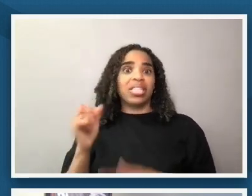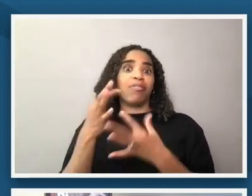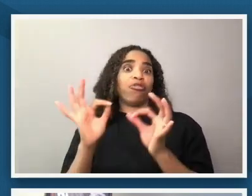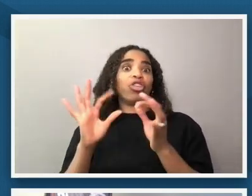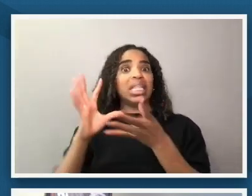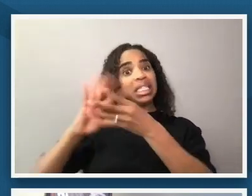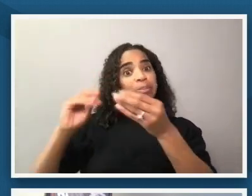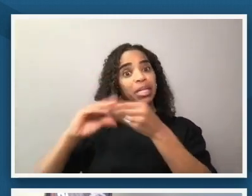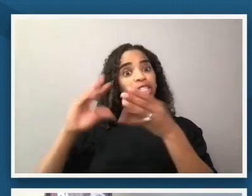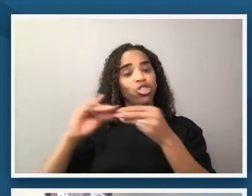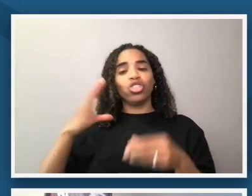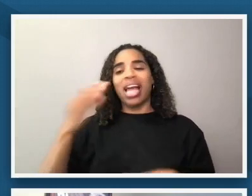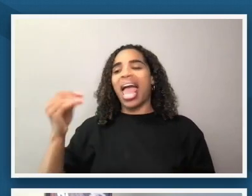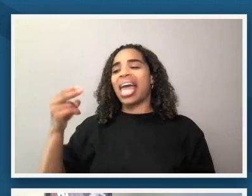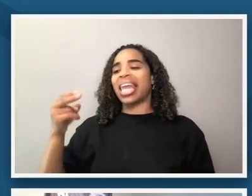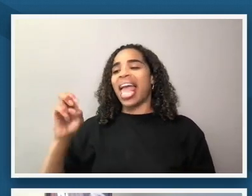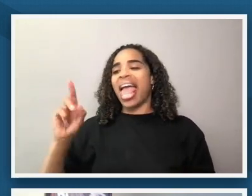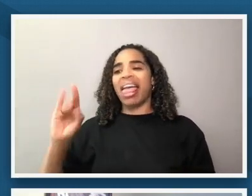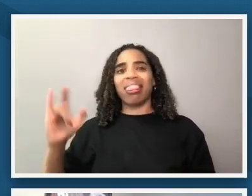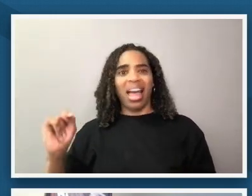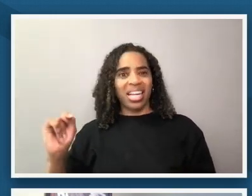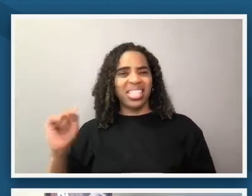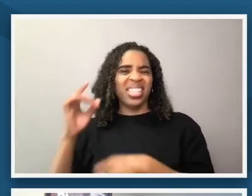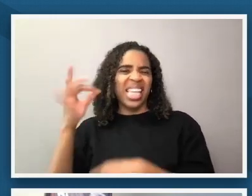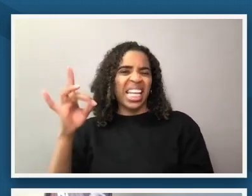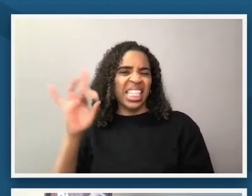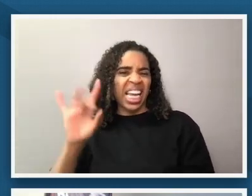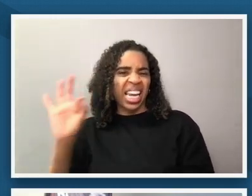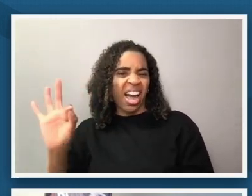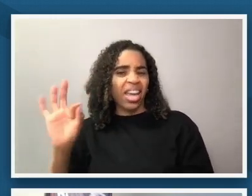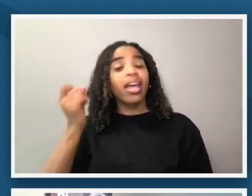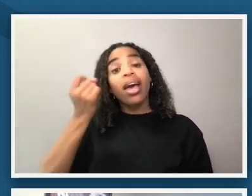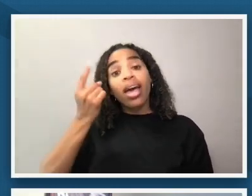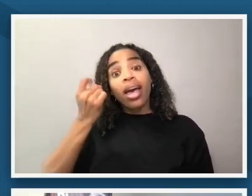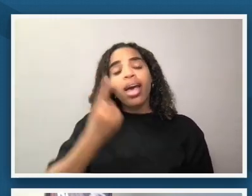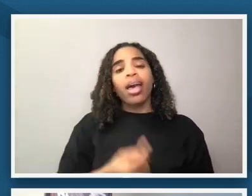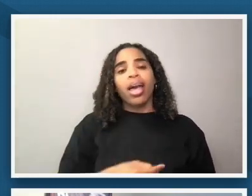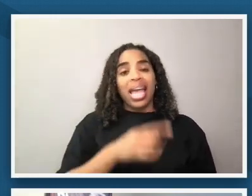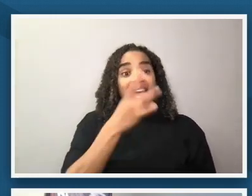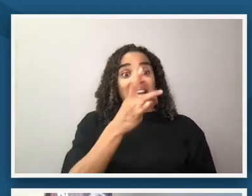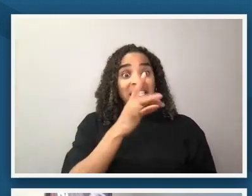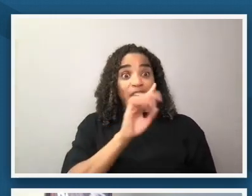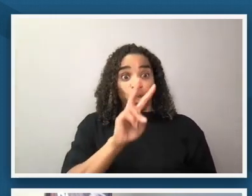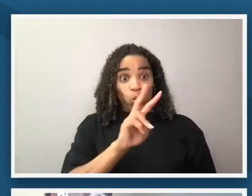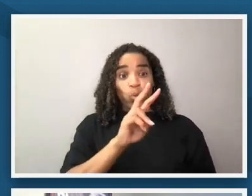but in 1892 after three black